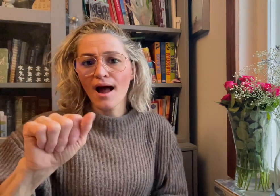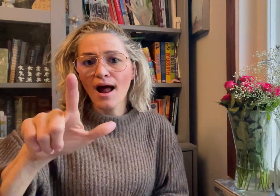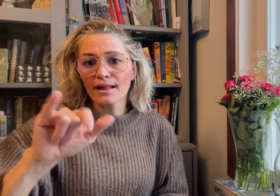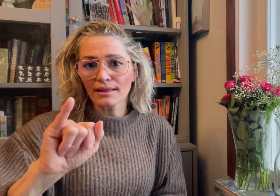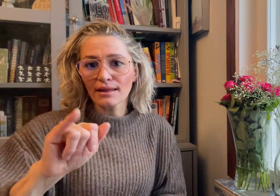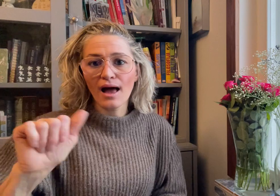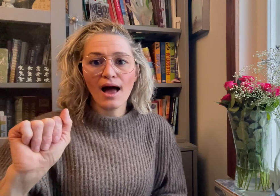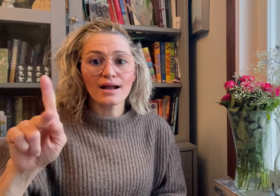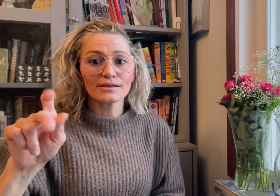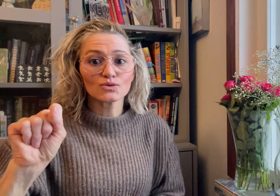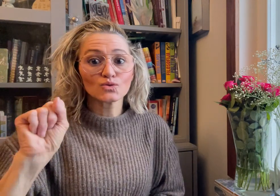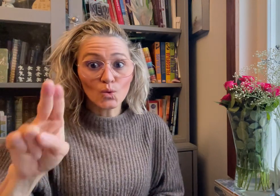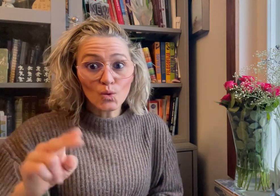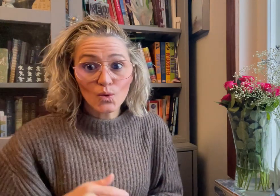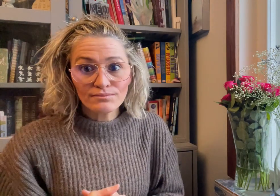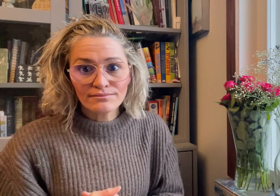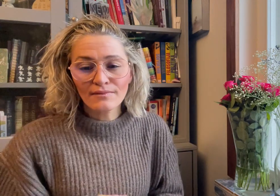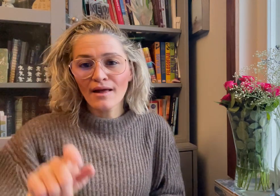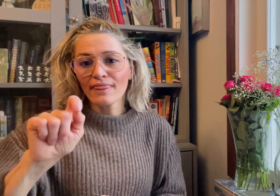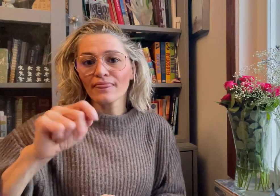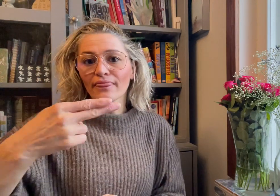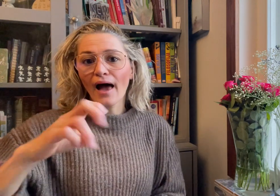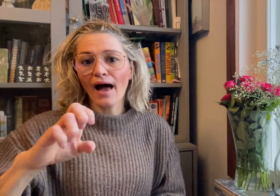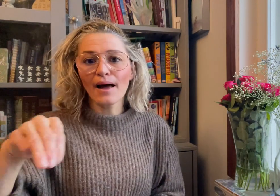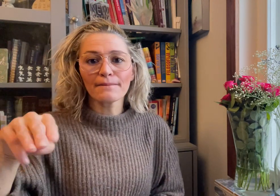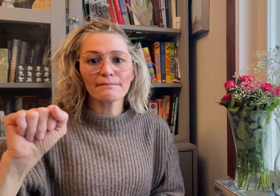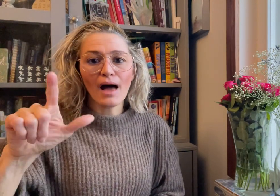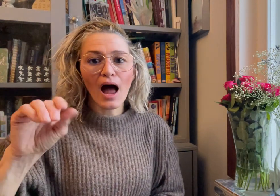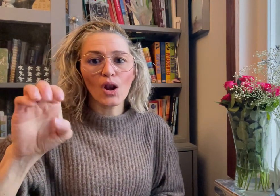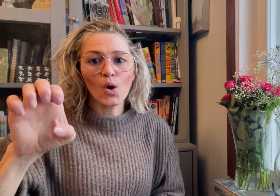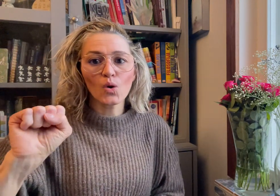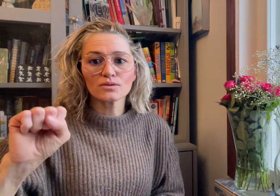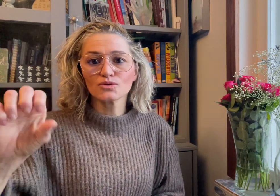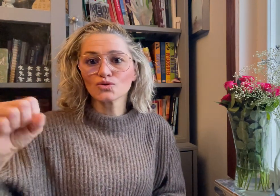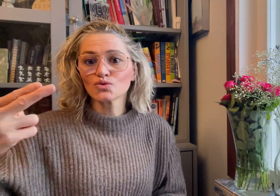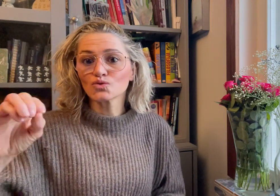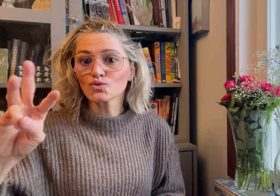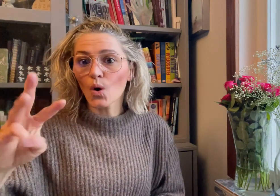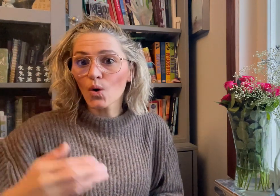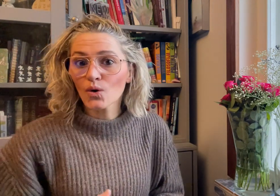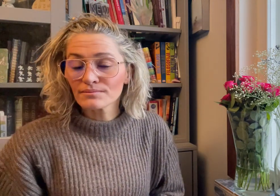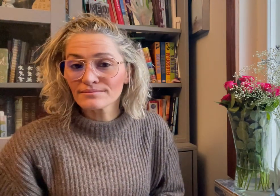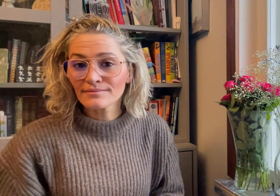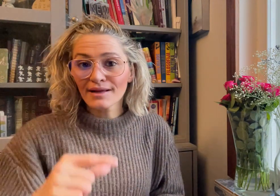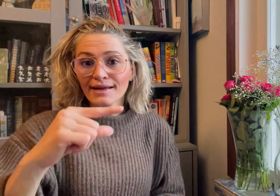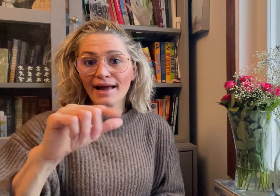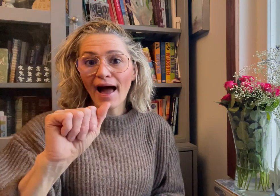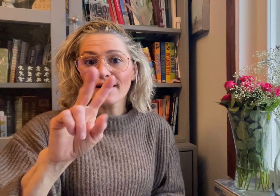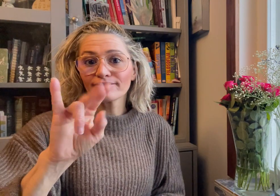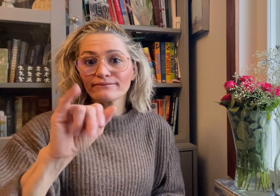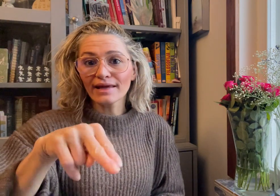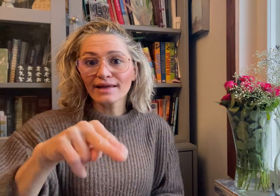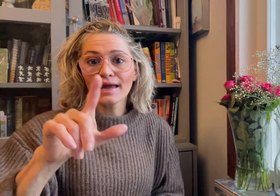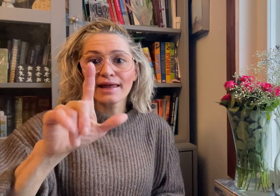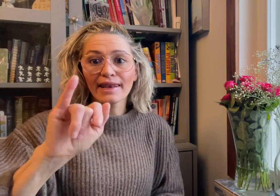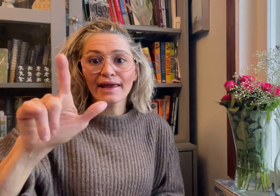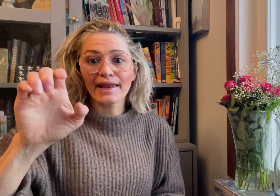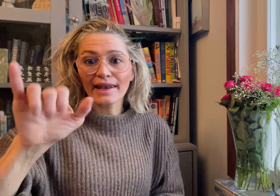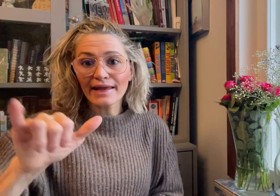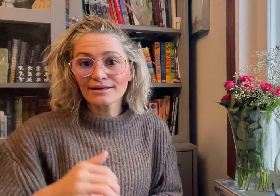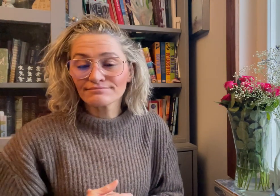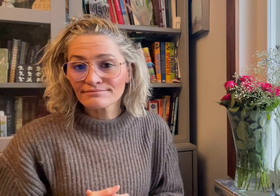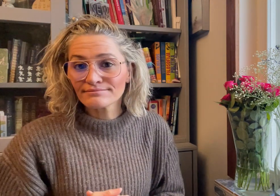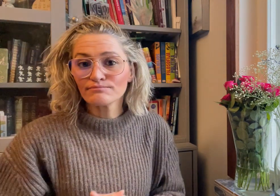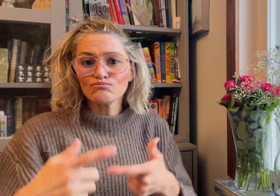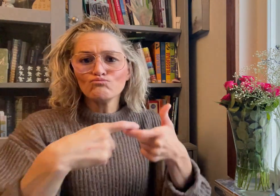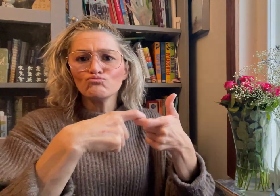well-known people like Ali Aksu, The Maloes Show, Gavin Lilley,